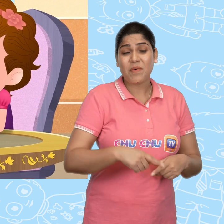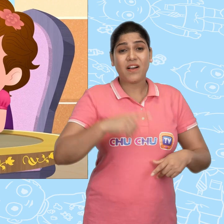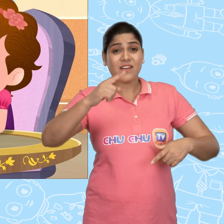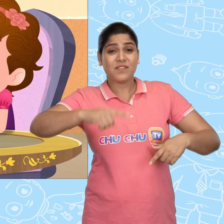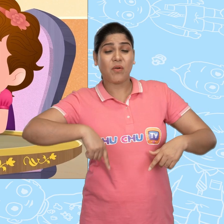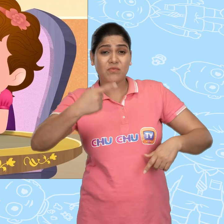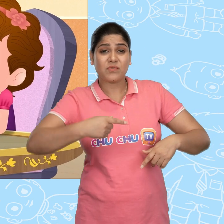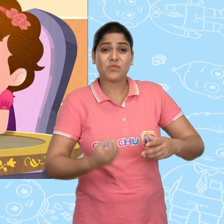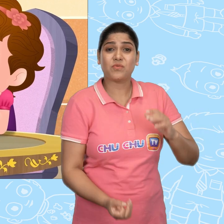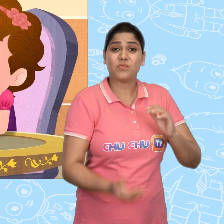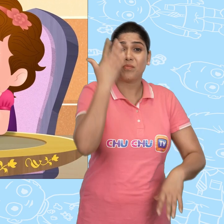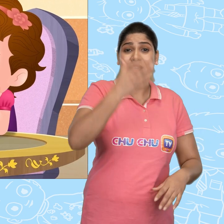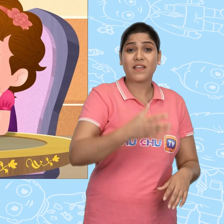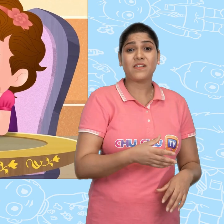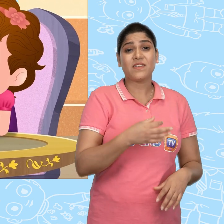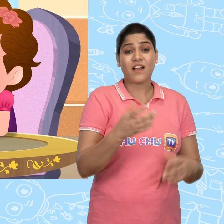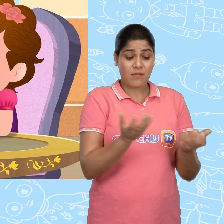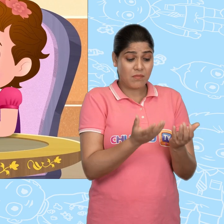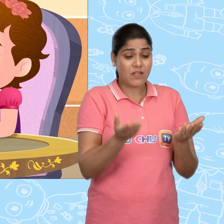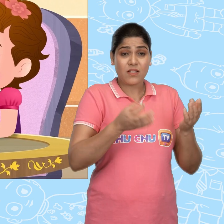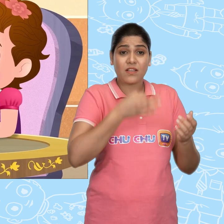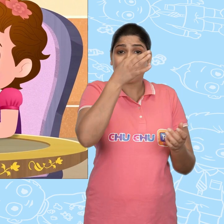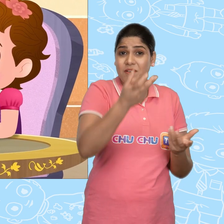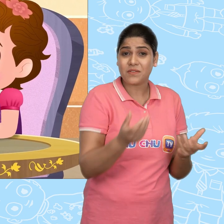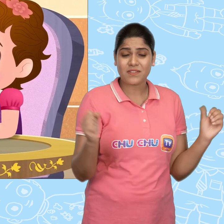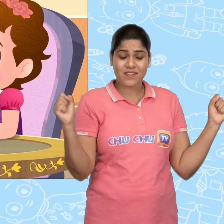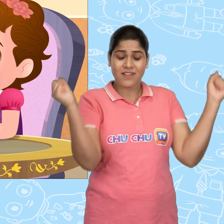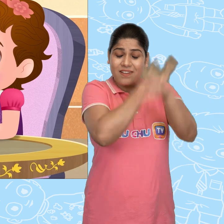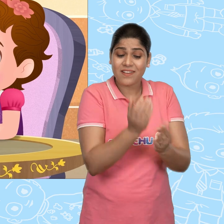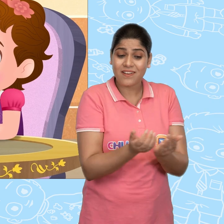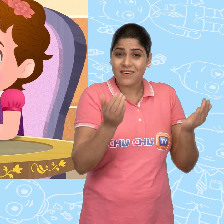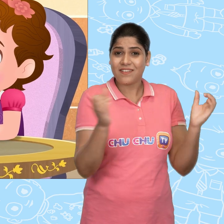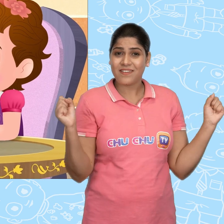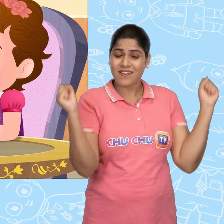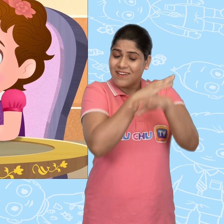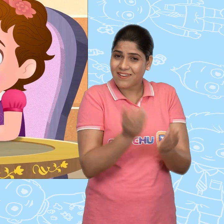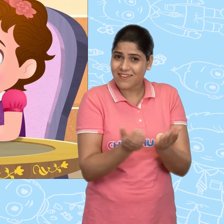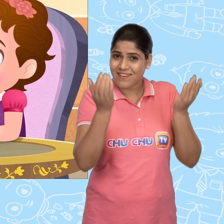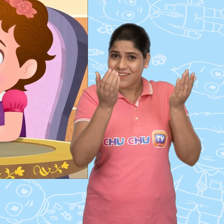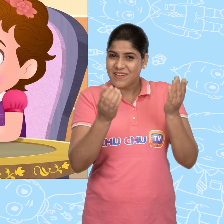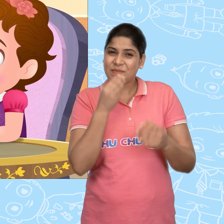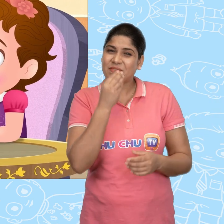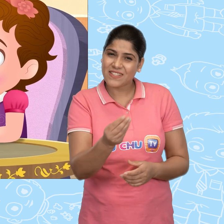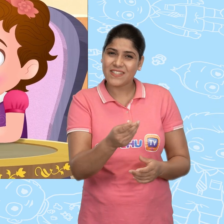All I do is hold it every morning and say... Magical Bowl! Magical Bowl!